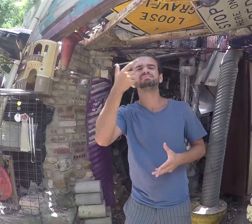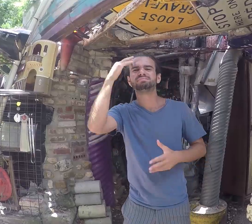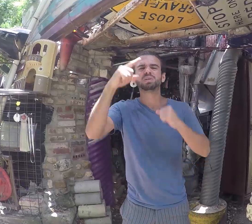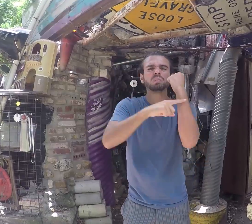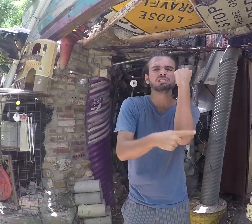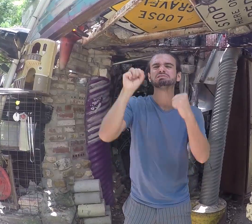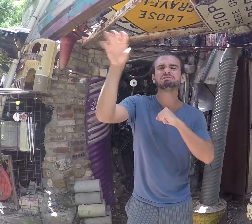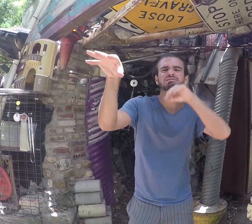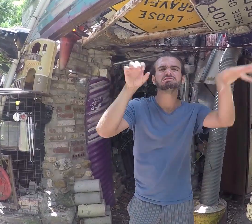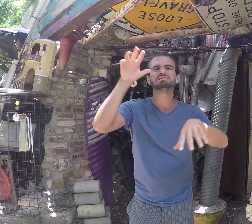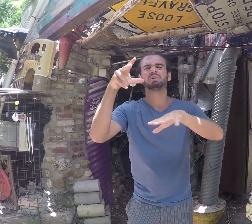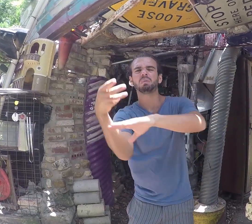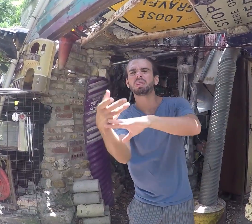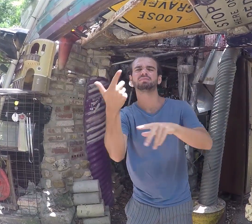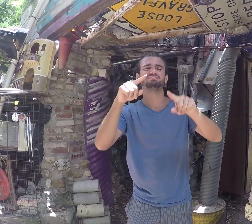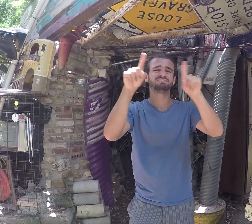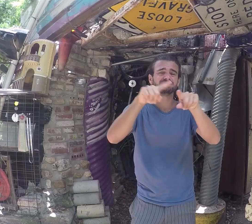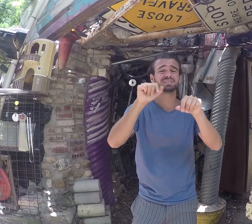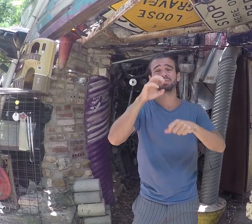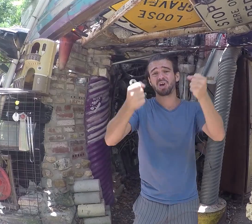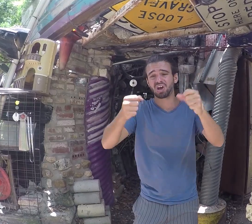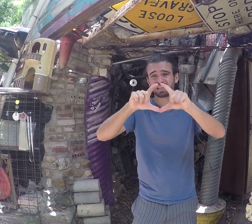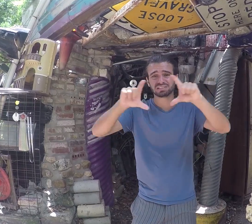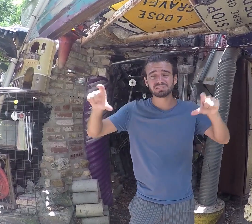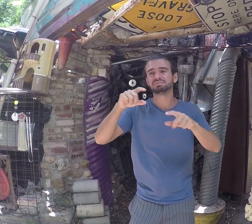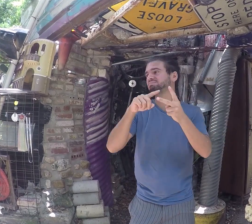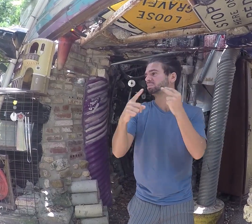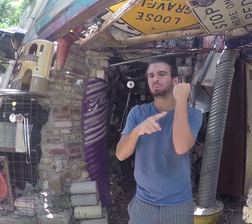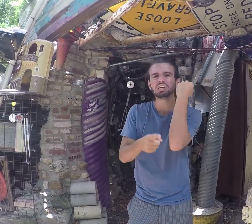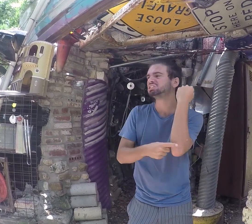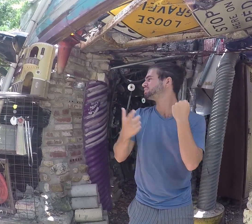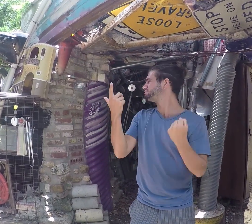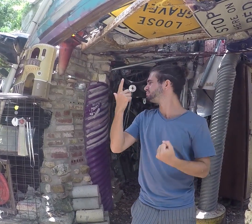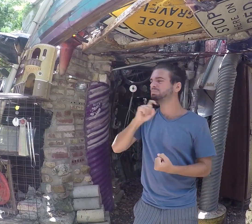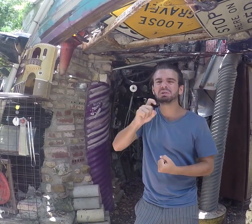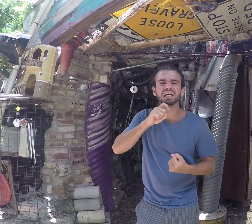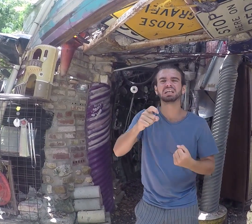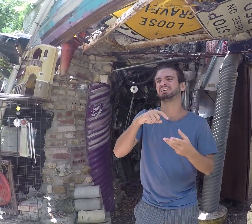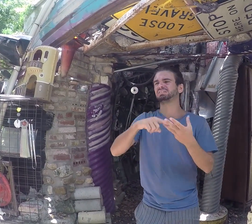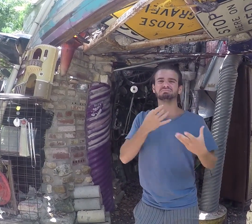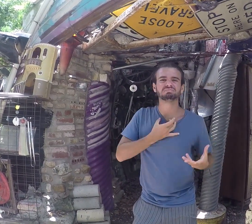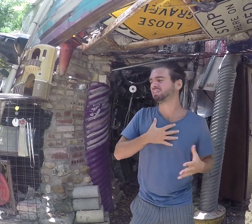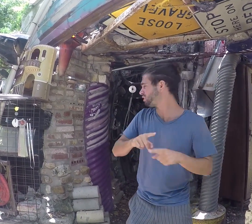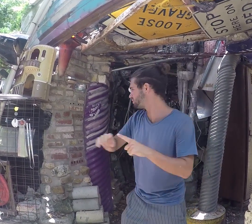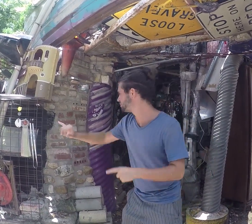Any type of trash you usually see at garbages This could be anything like car, metals, jewelries, etc.